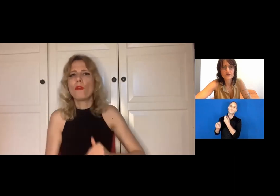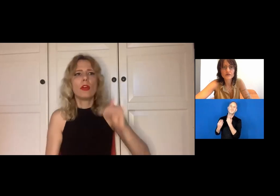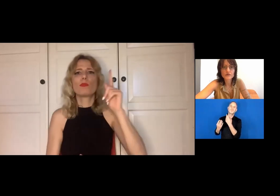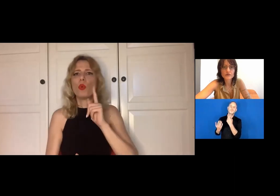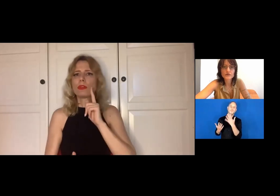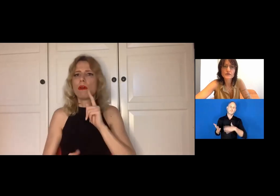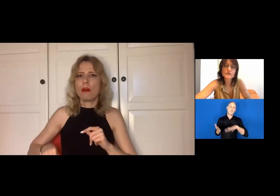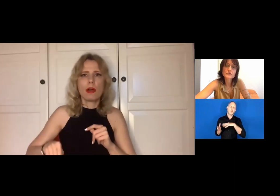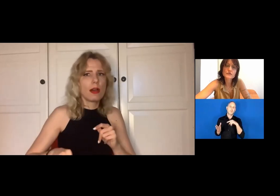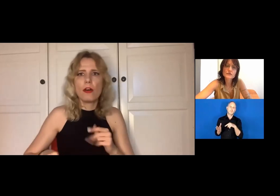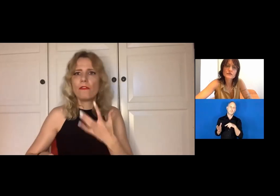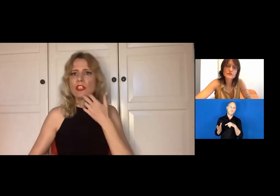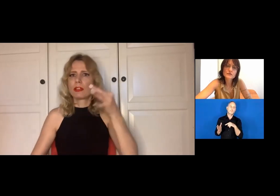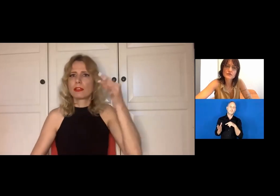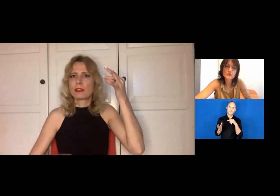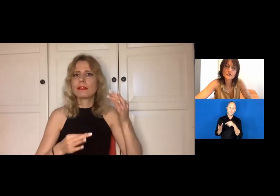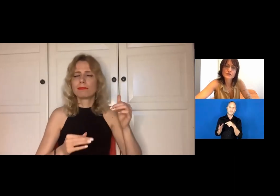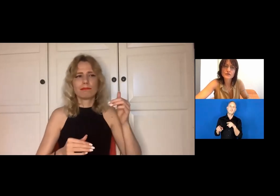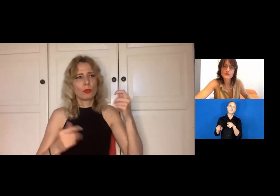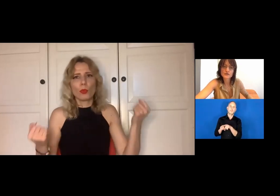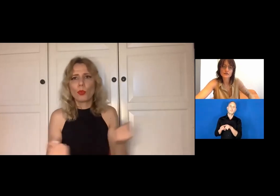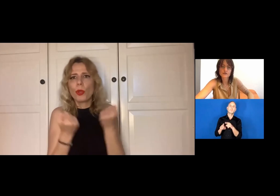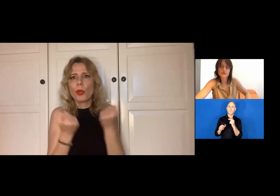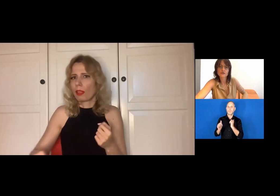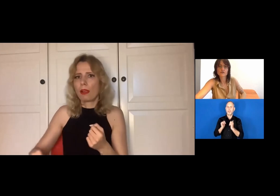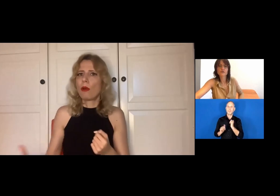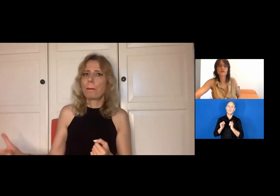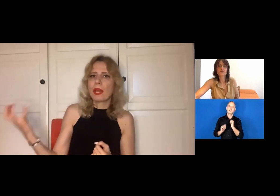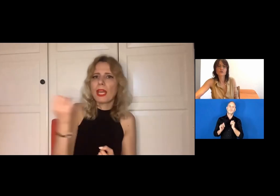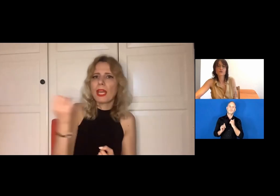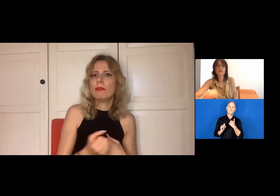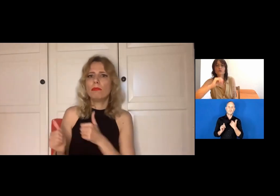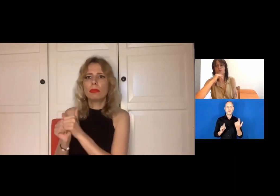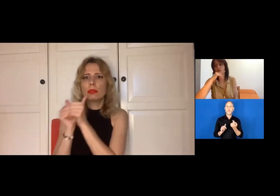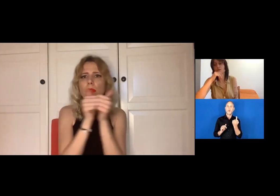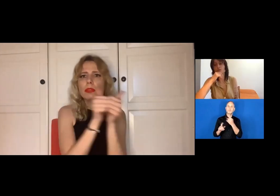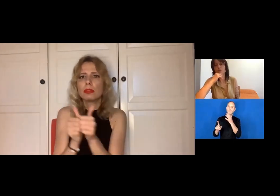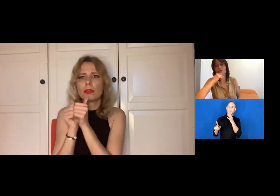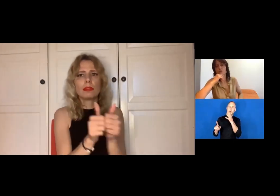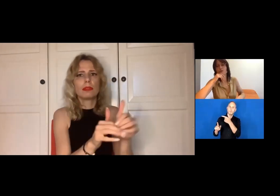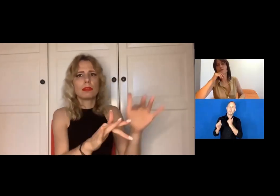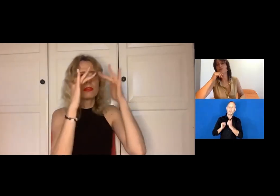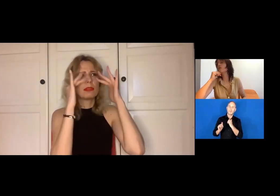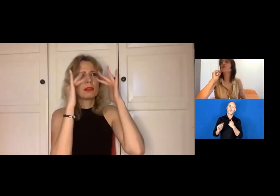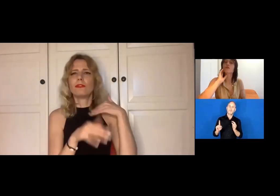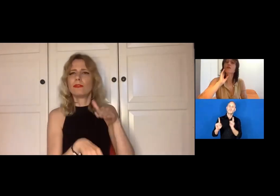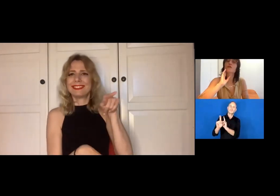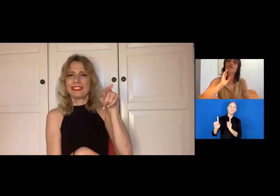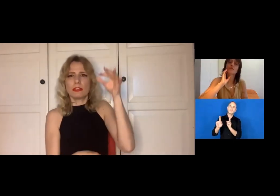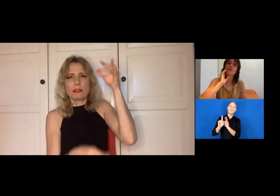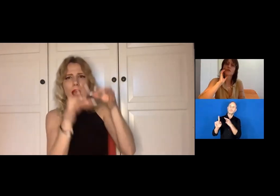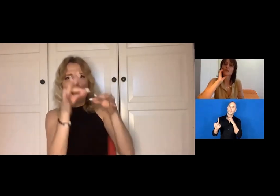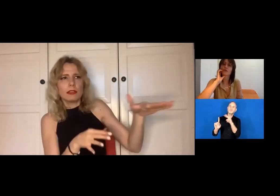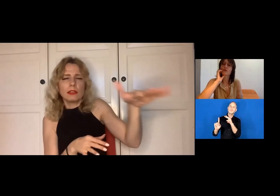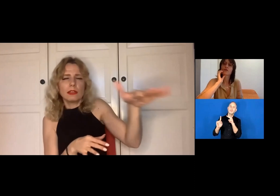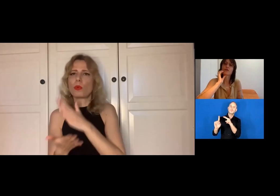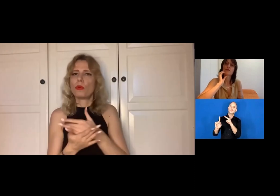and whenever my mom would go to the theatre, she would drag me along so I could see the theatre.